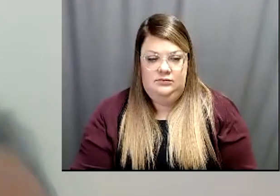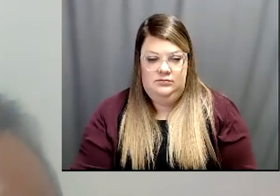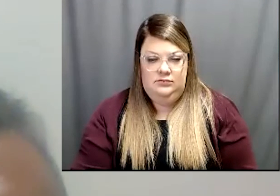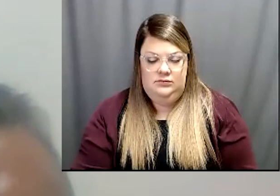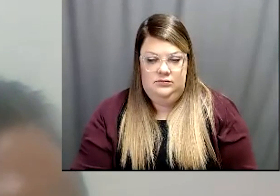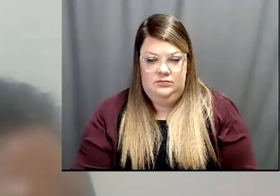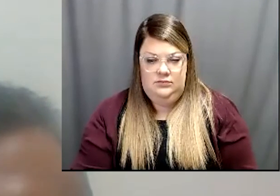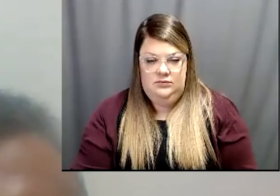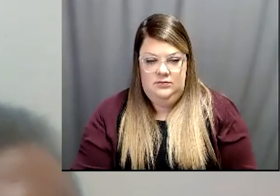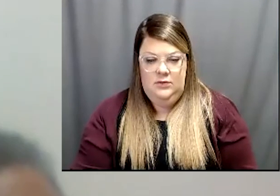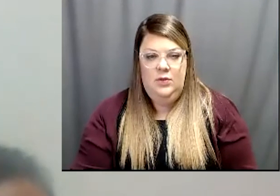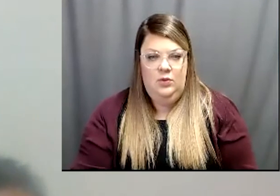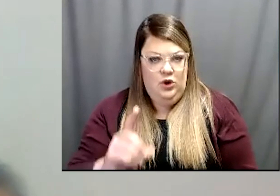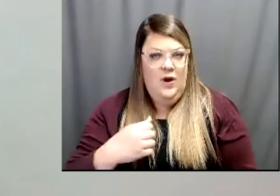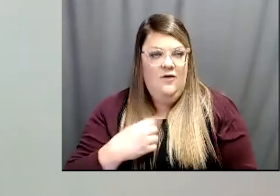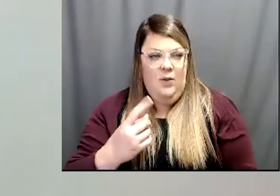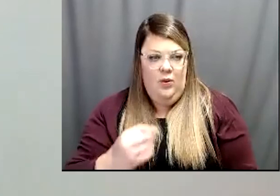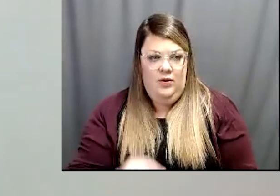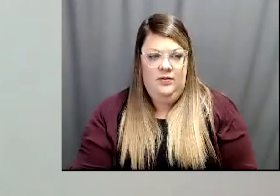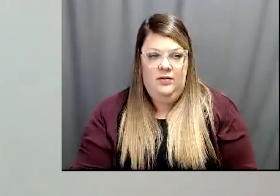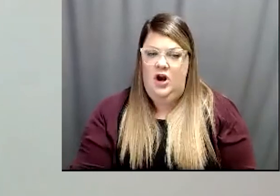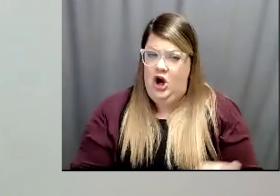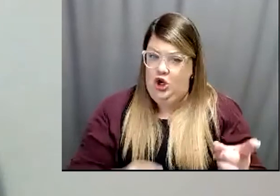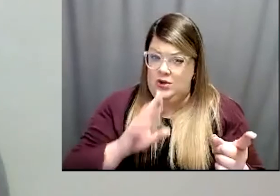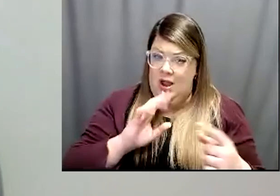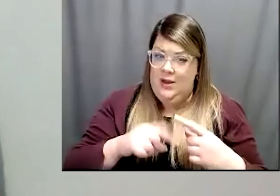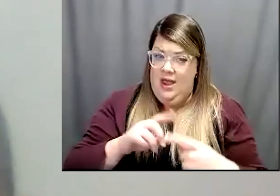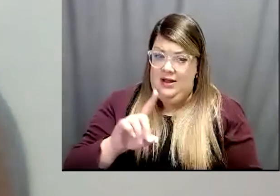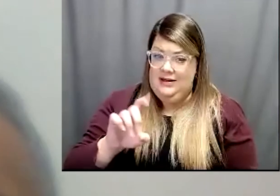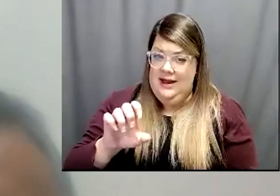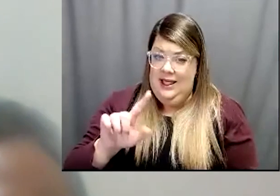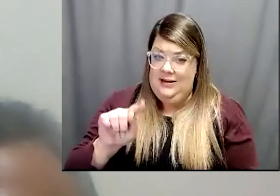[Speaking Spanish]